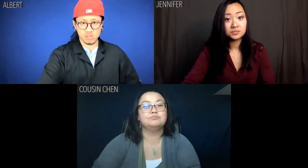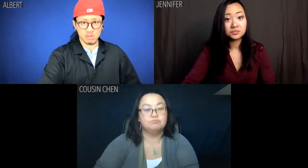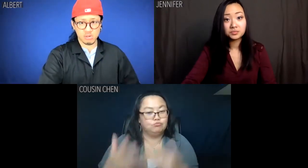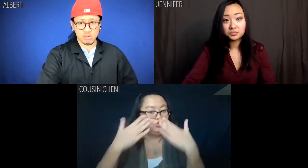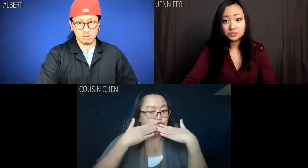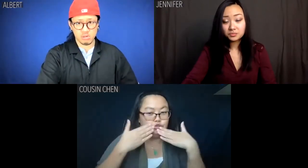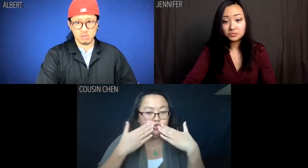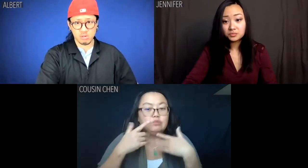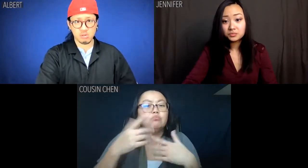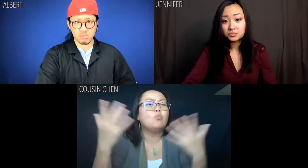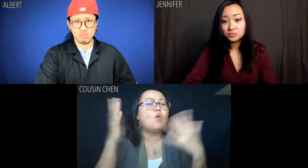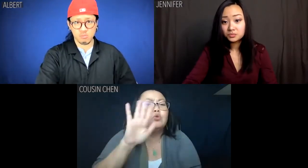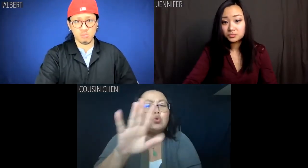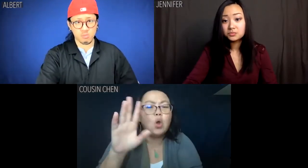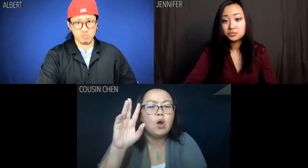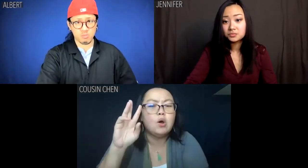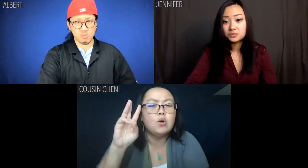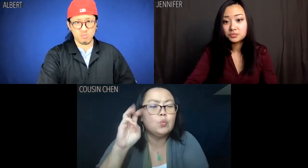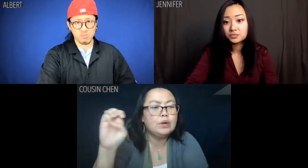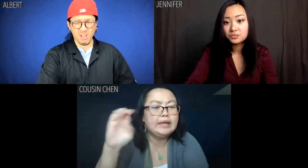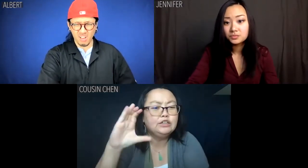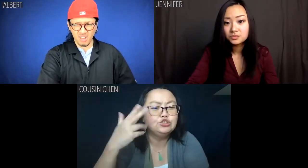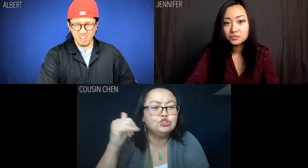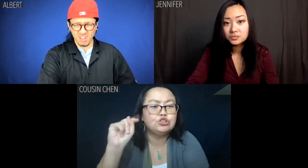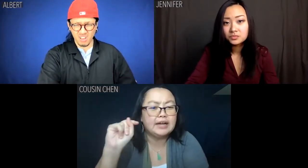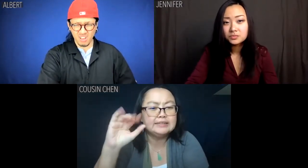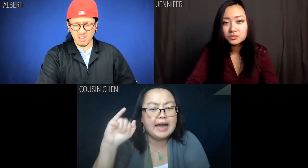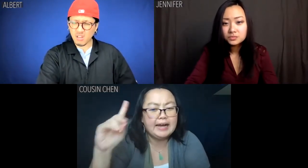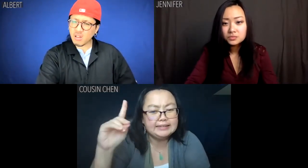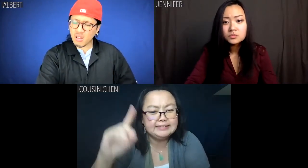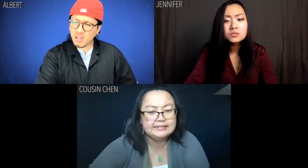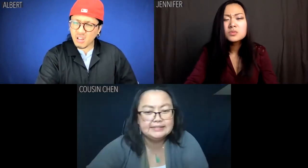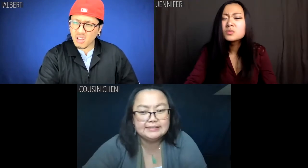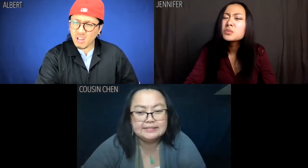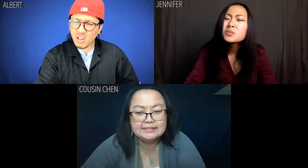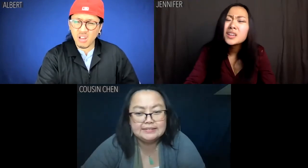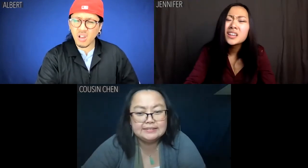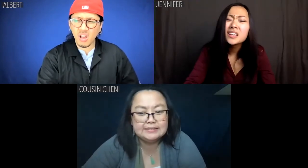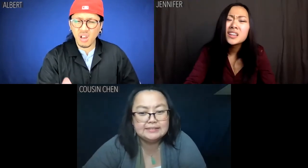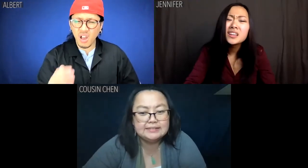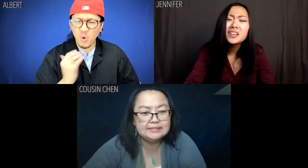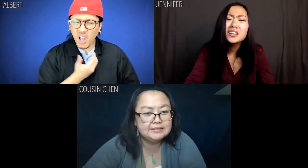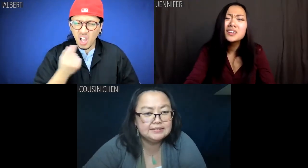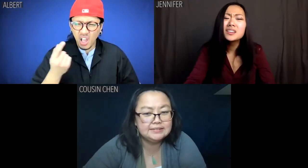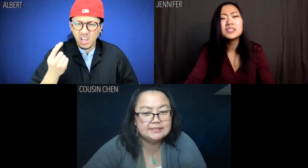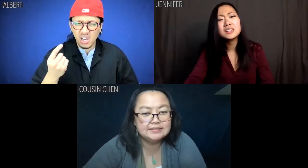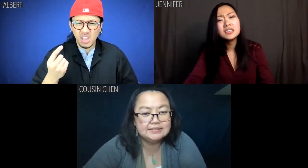Cousin Chen: Good. What's your WeChat ID? Albert: Our what?